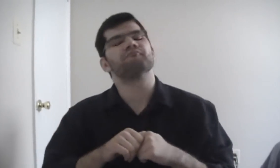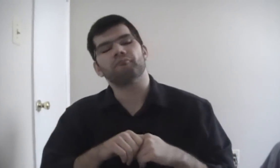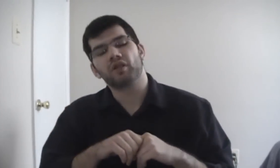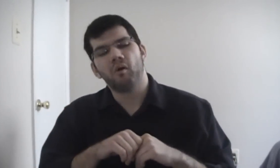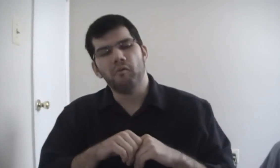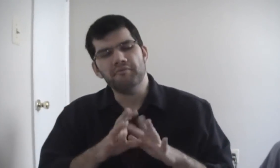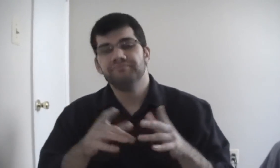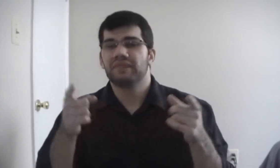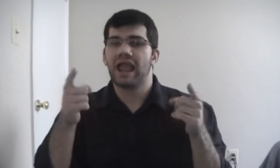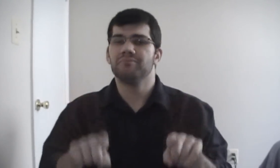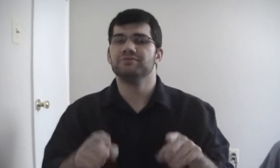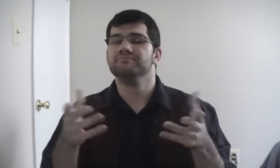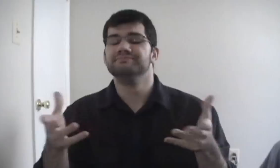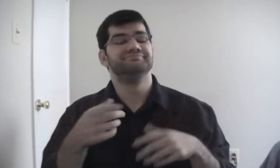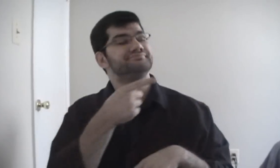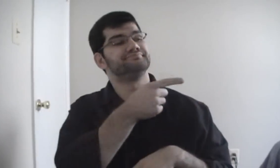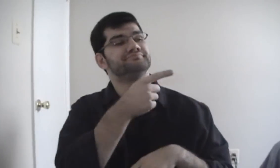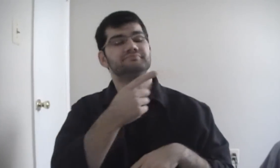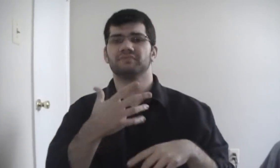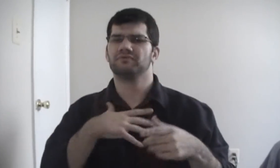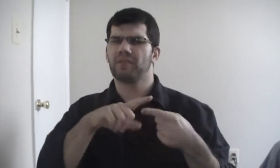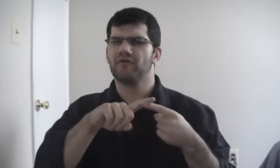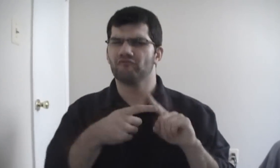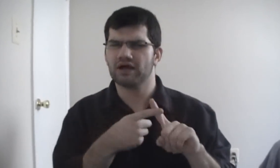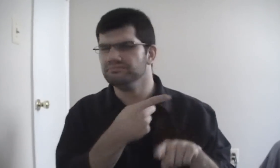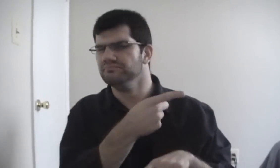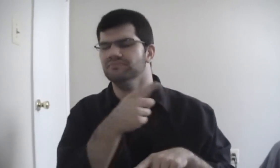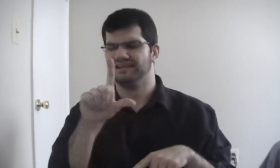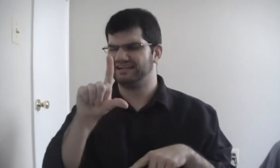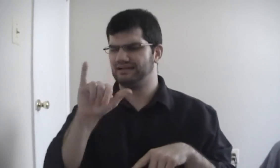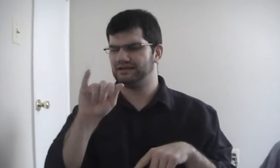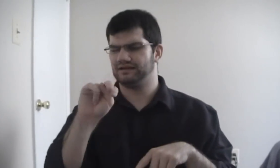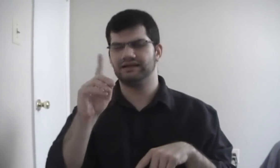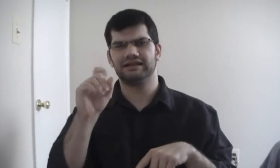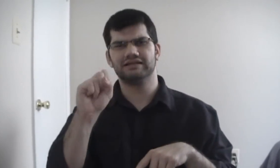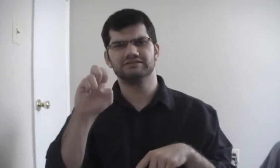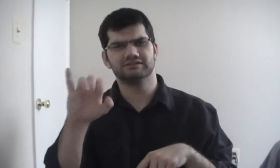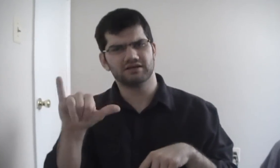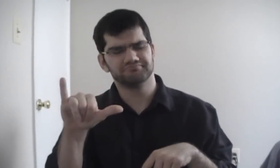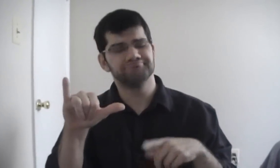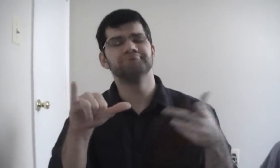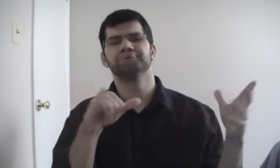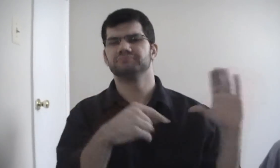A friend of mine, Lindsey,